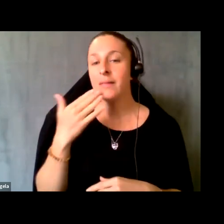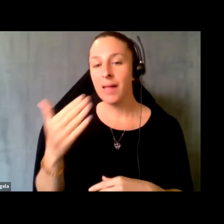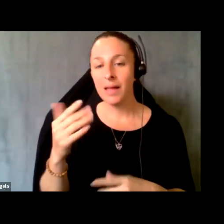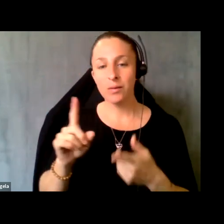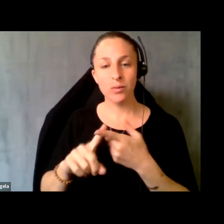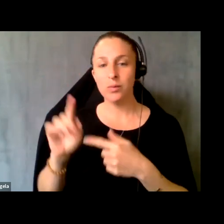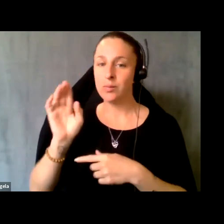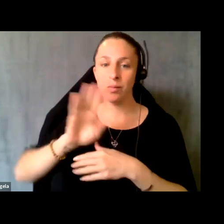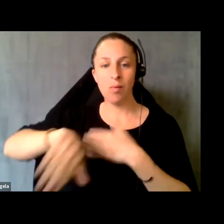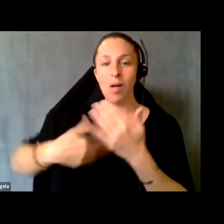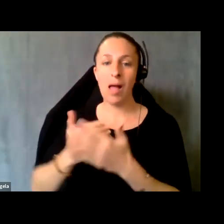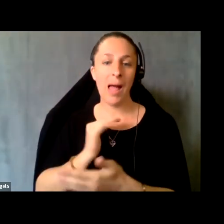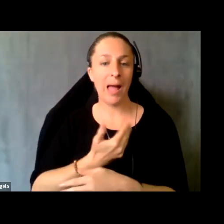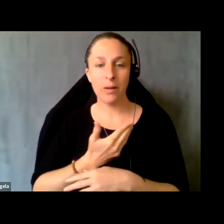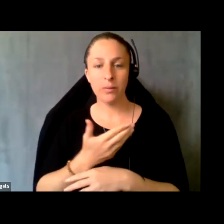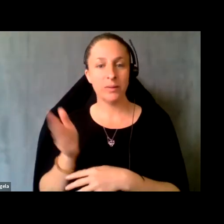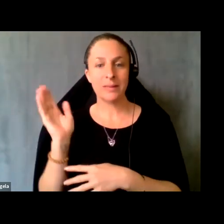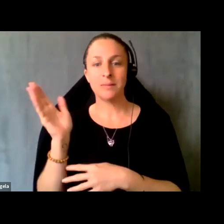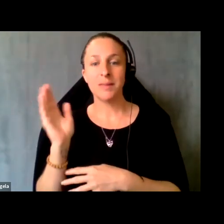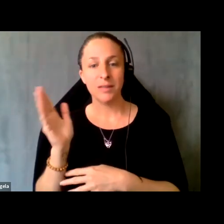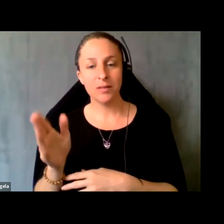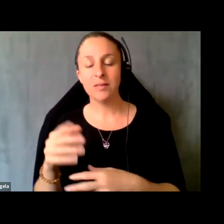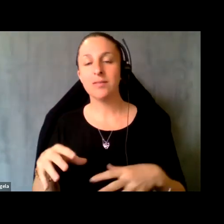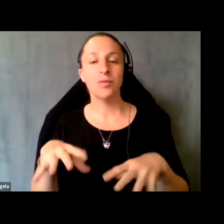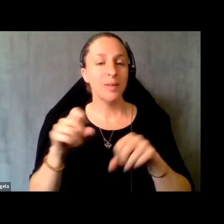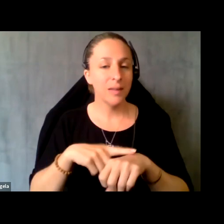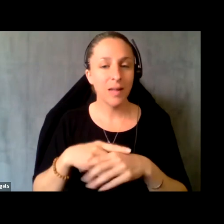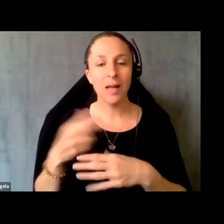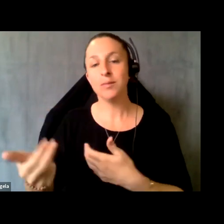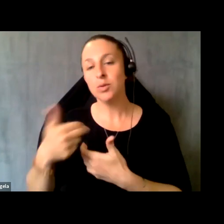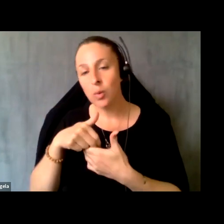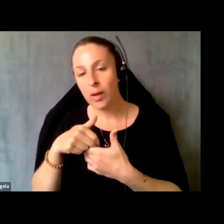our speakers for making some time and joining us and sharing, you know, a very high level overview